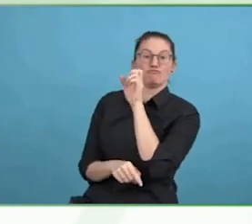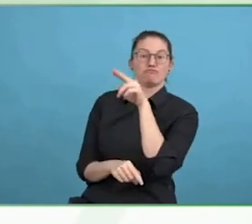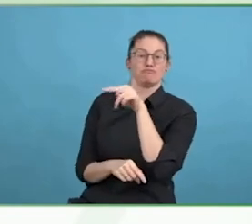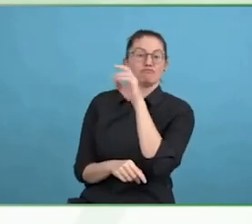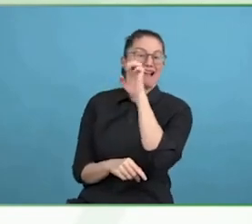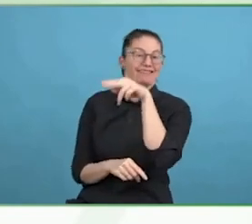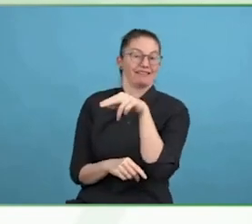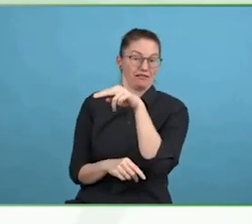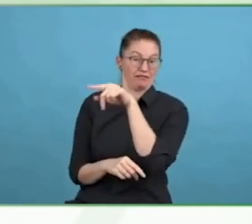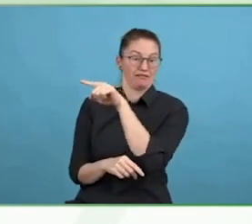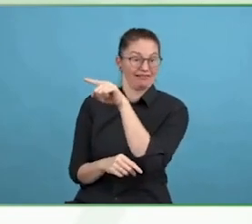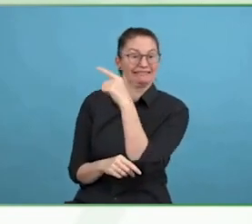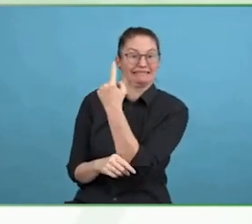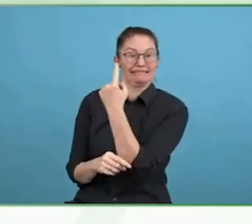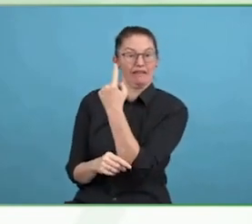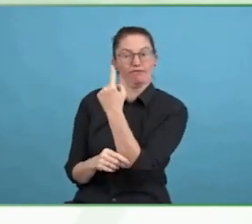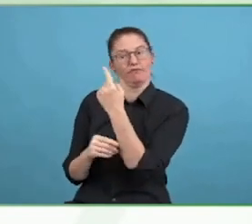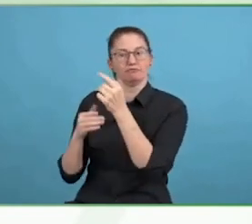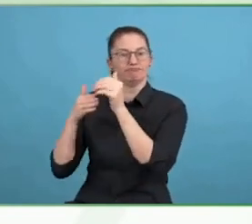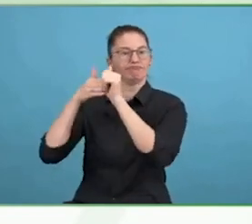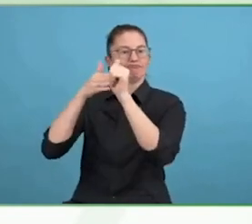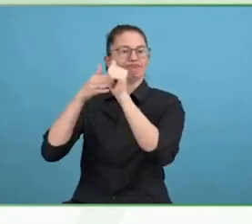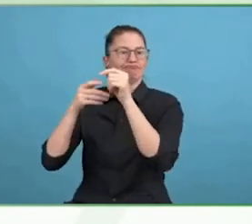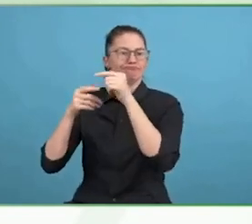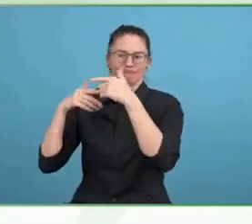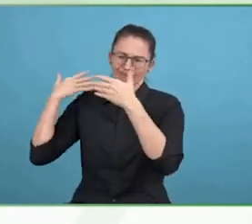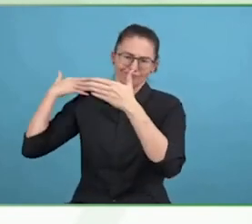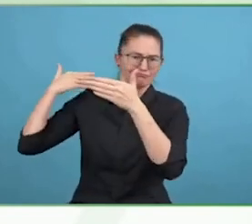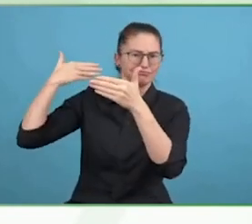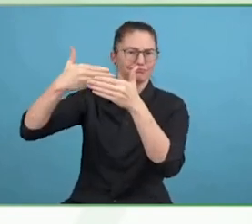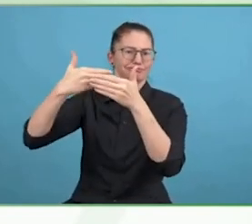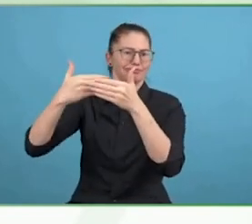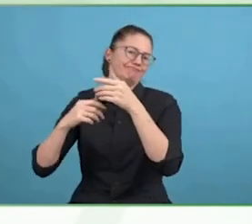leading where it is about all the pressure you are facing every day